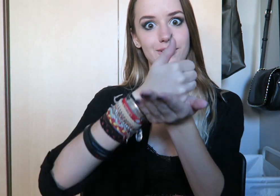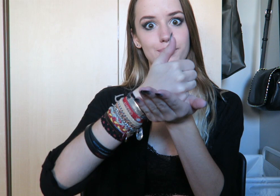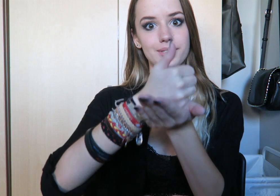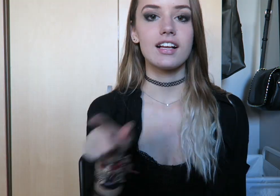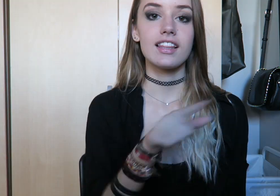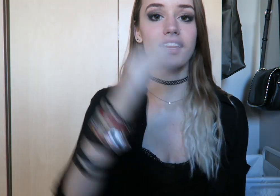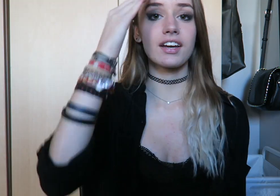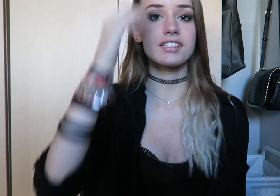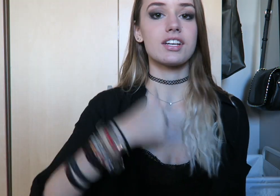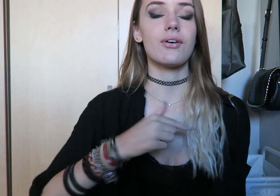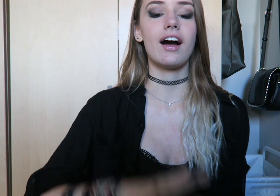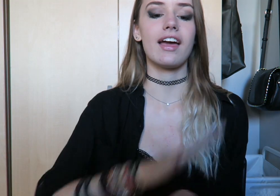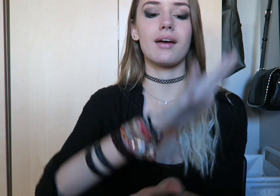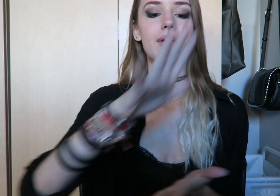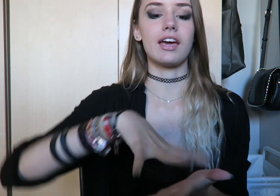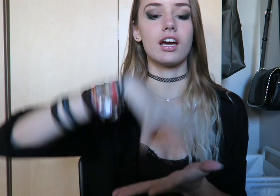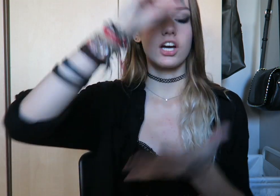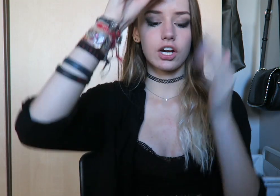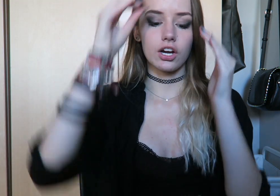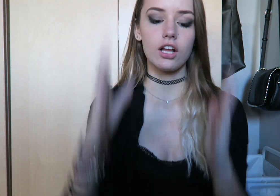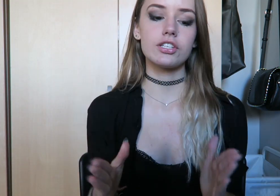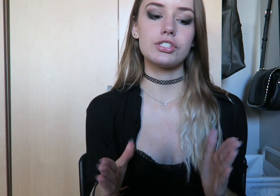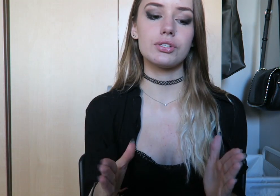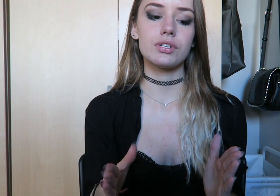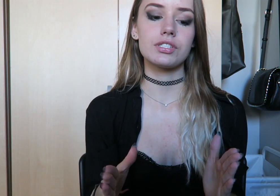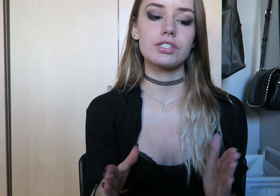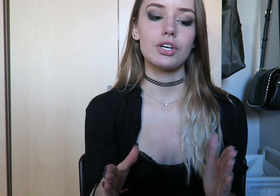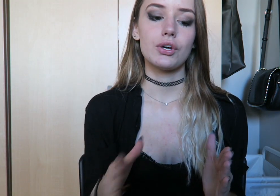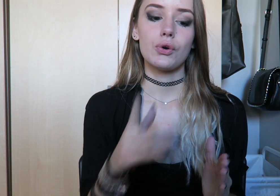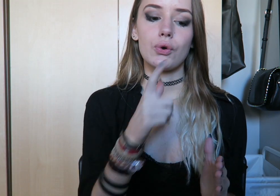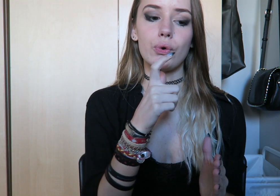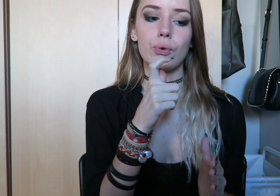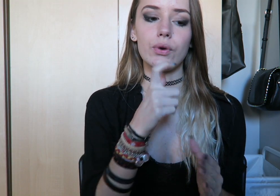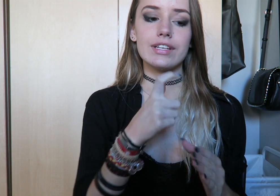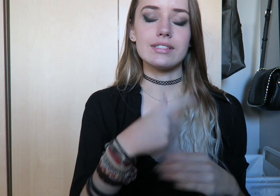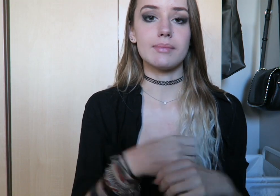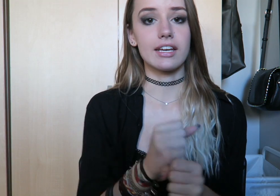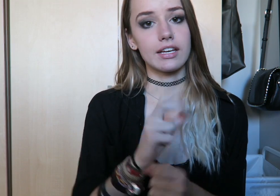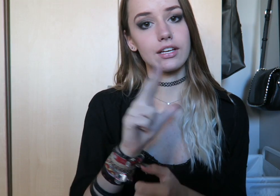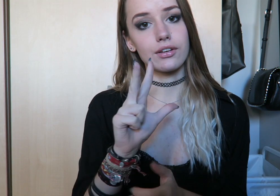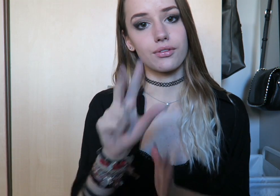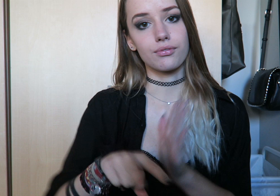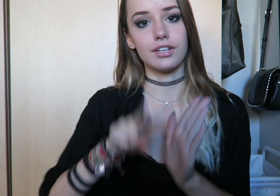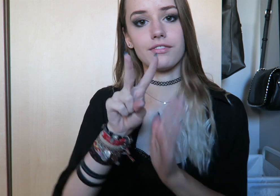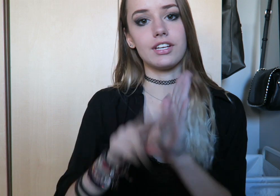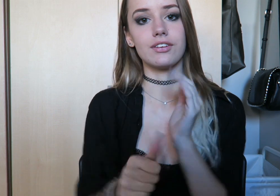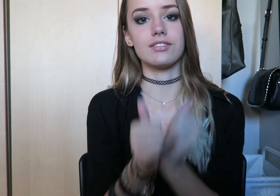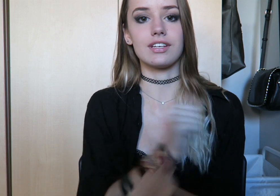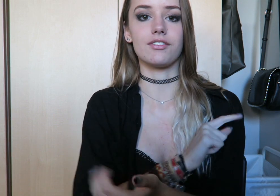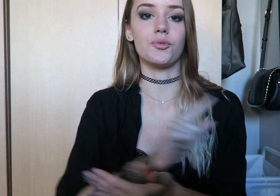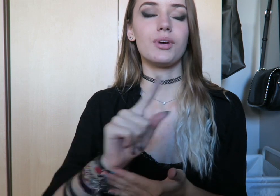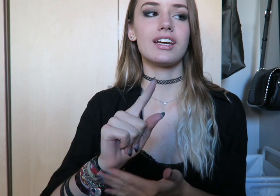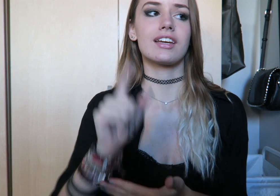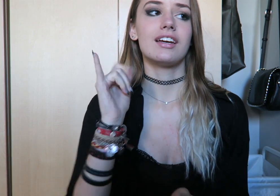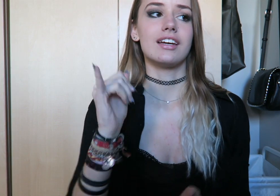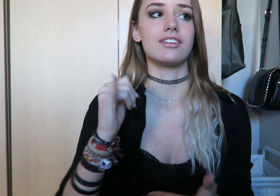like you guy's know I'm a college student who is making three videos every week